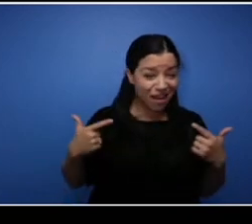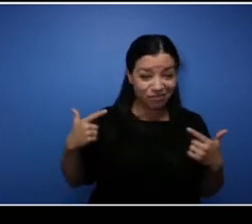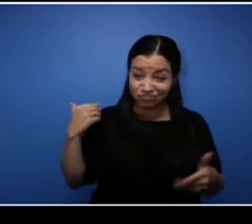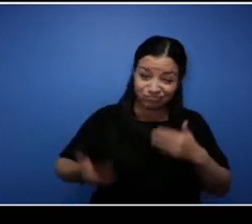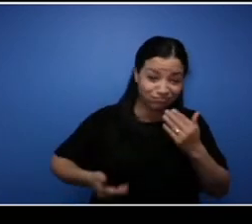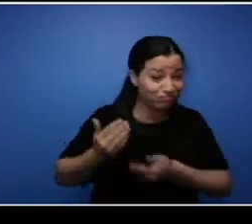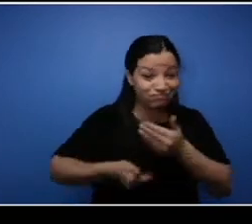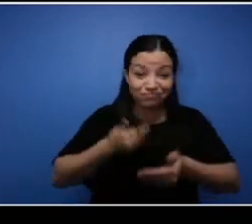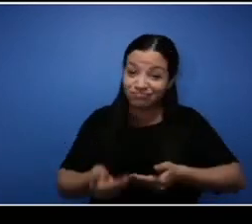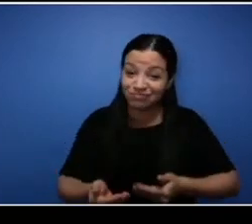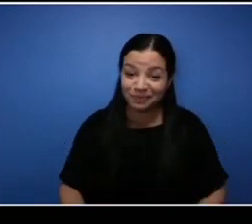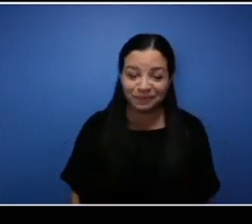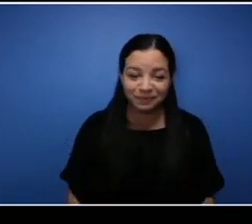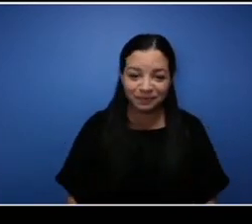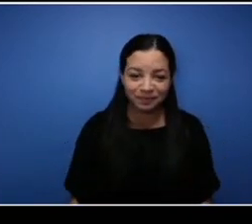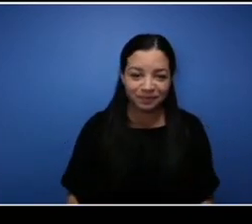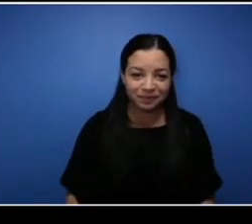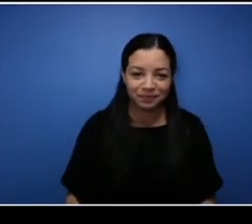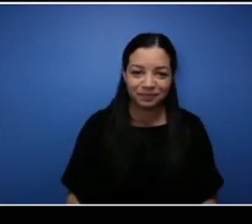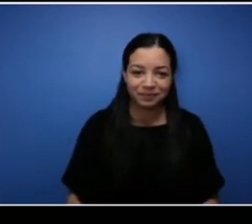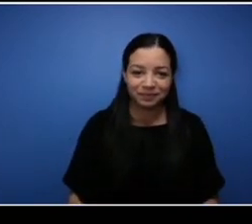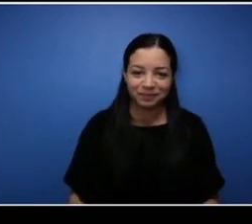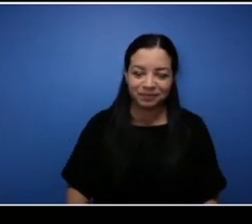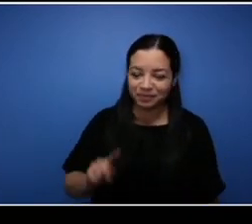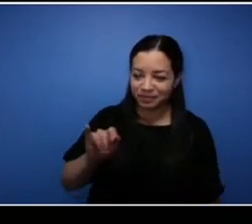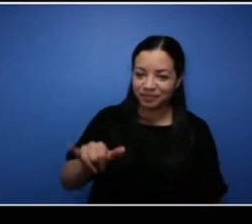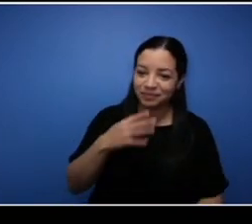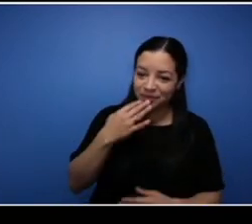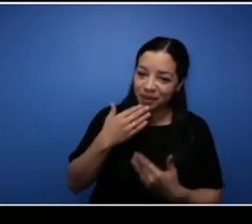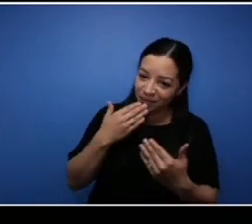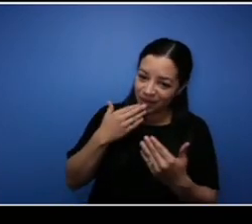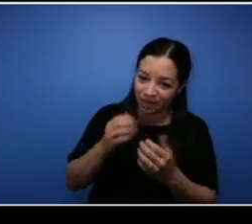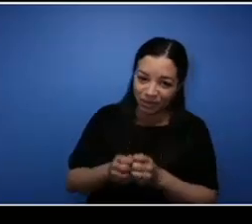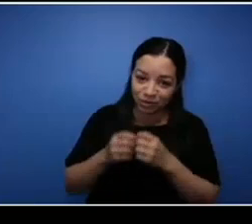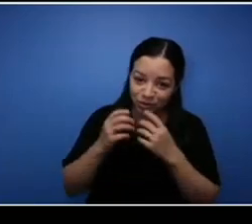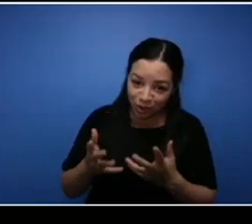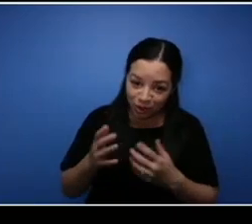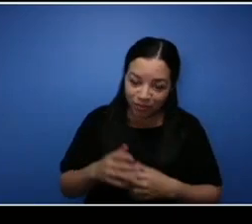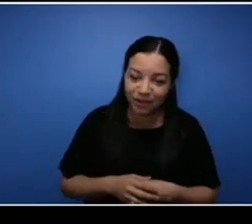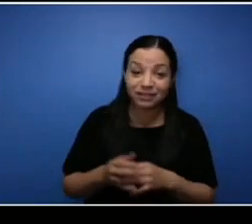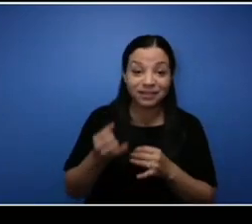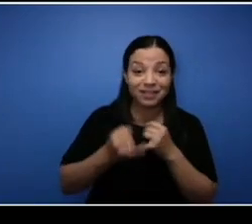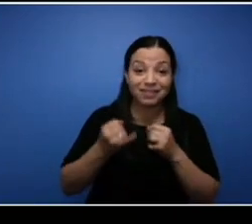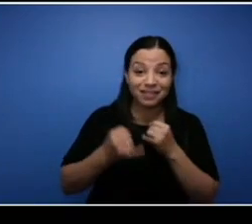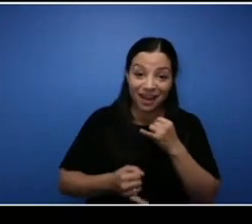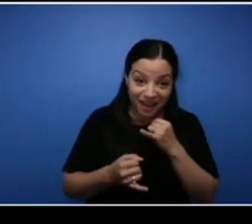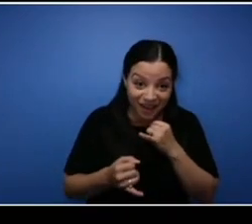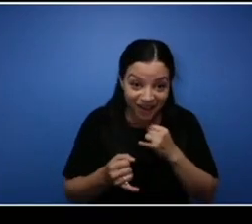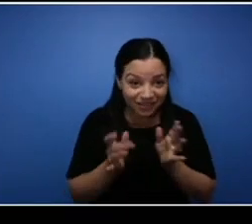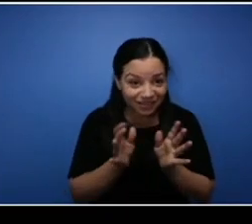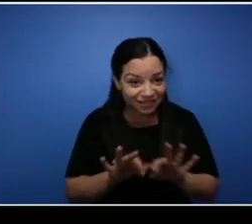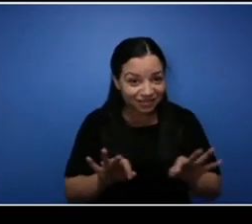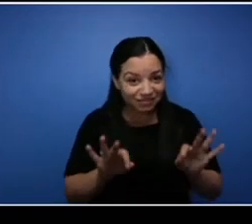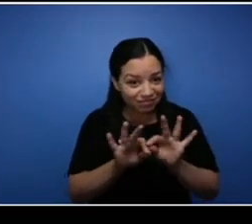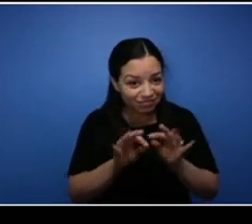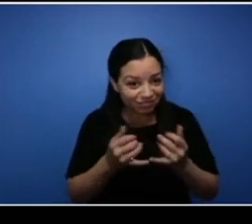Awesome, thank you so much Sabrina and last but certainly not least Nathan. Hey everyone,